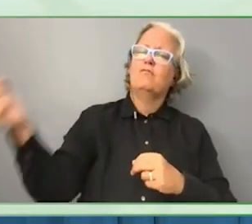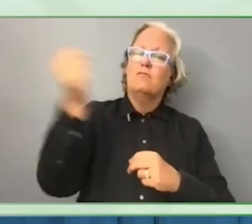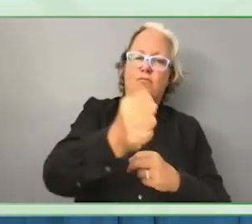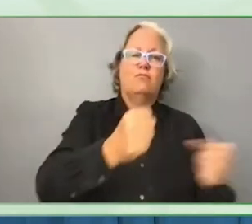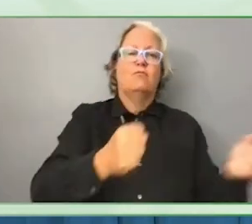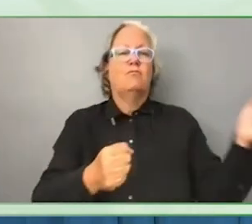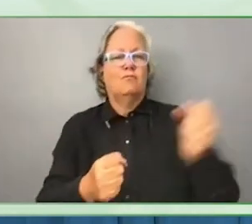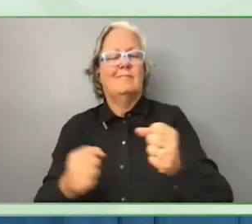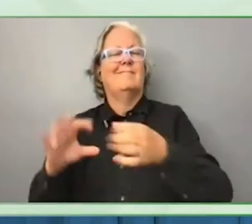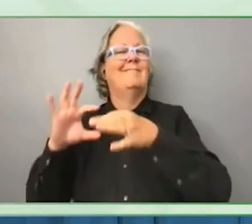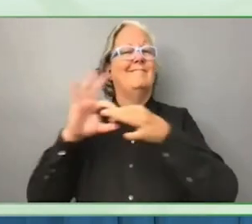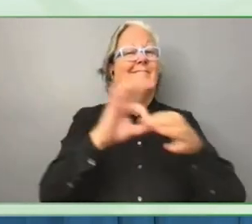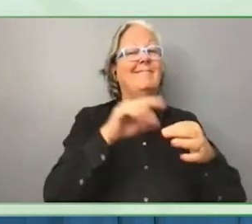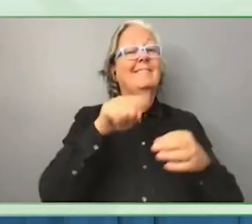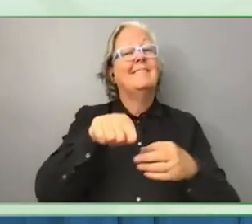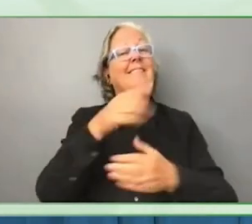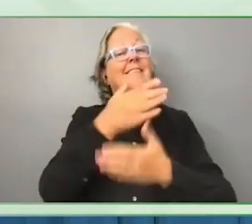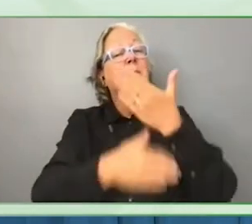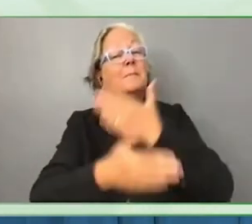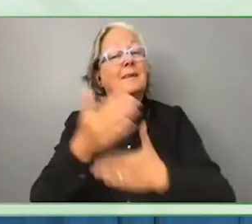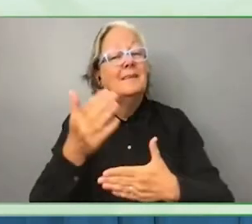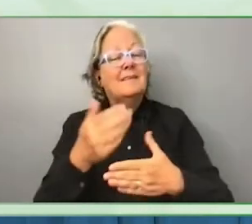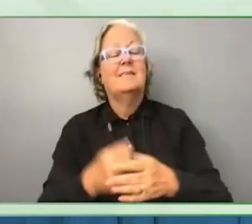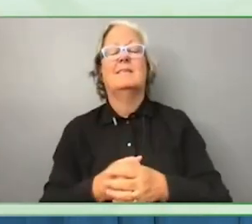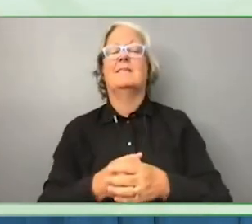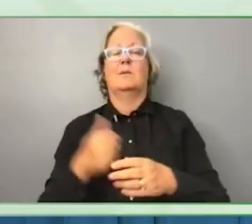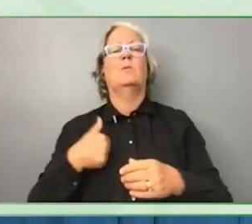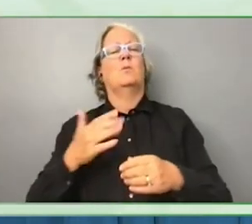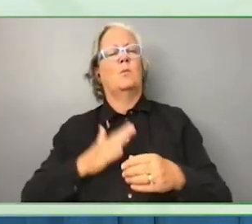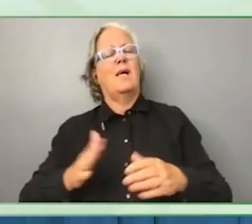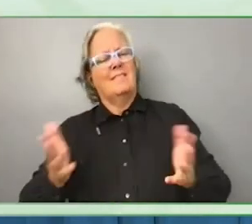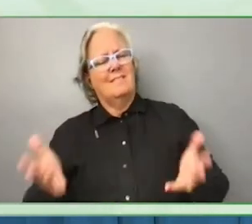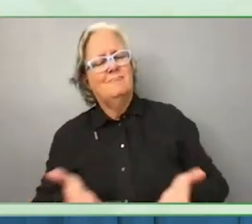We try to build an enabling environment for the greater good.